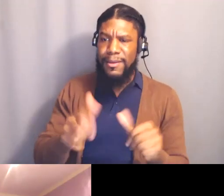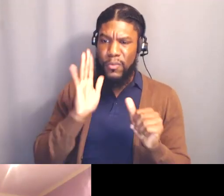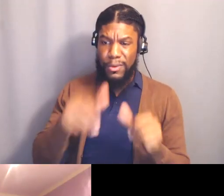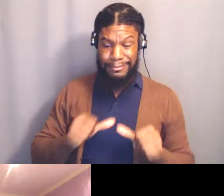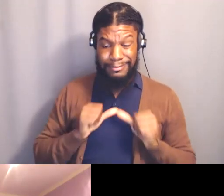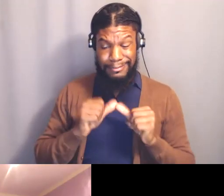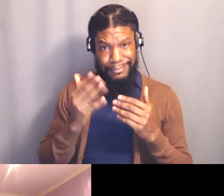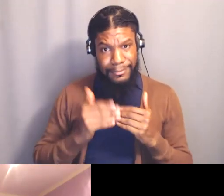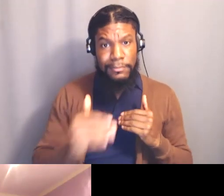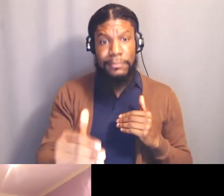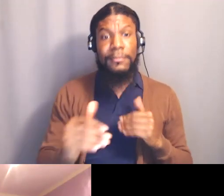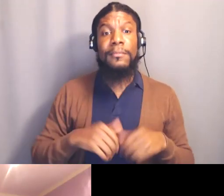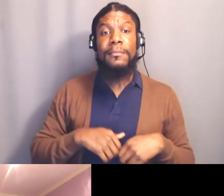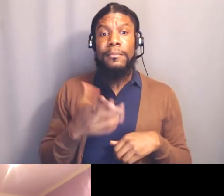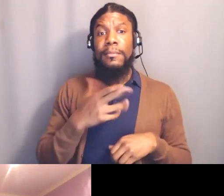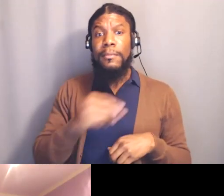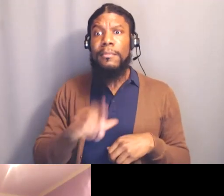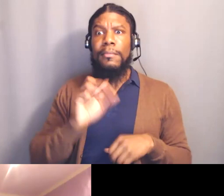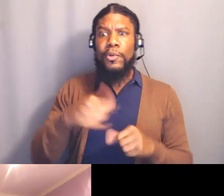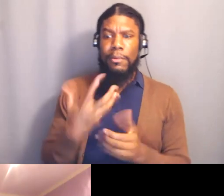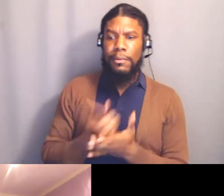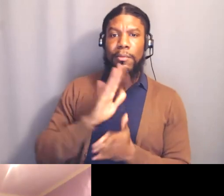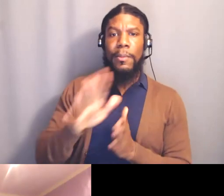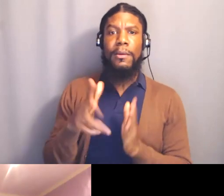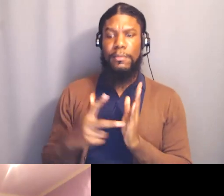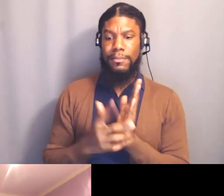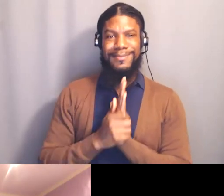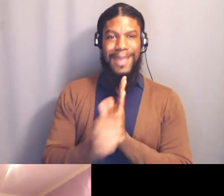Finally, I envision a world that respects